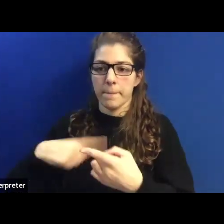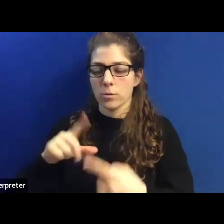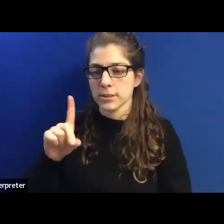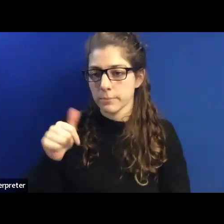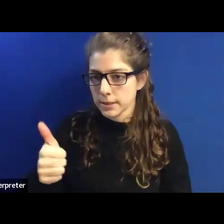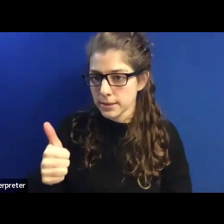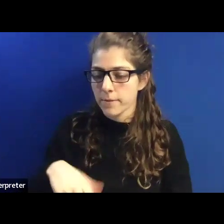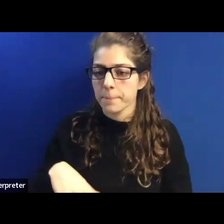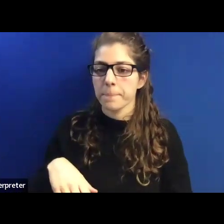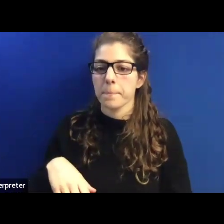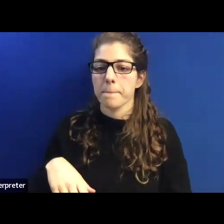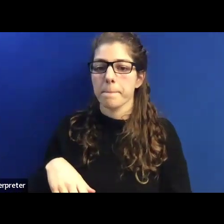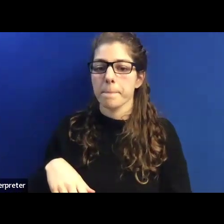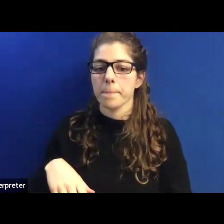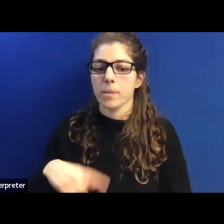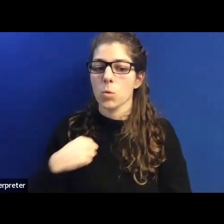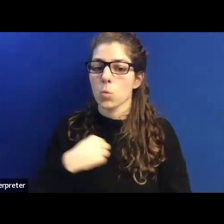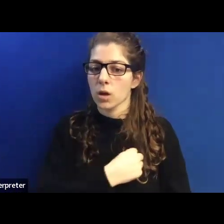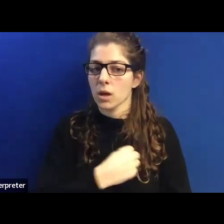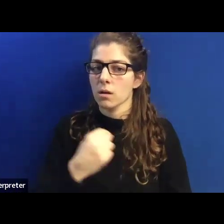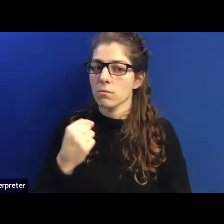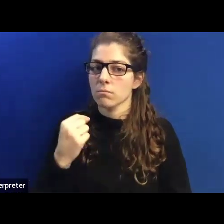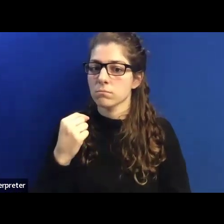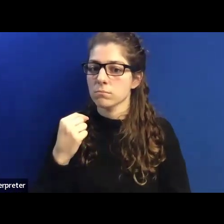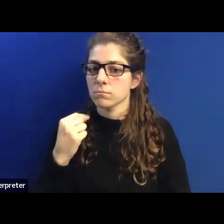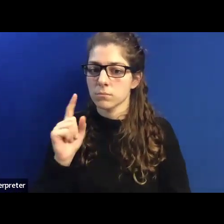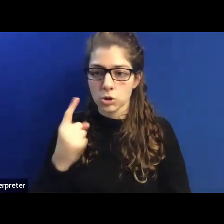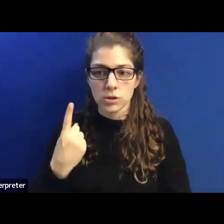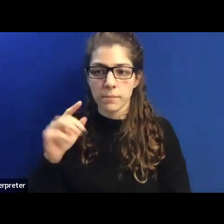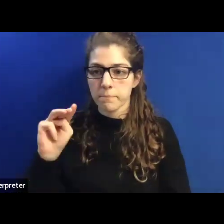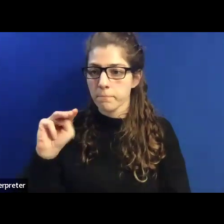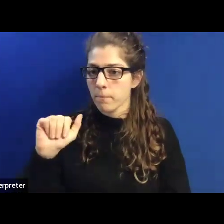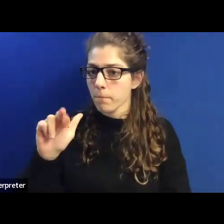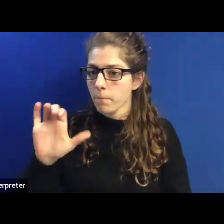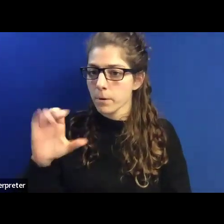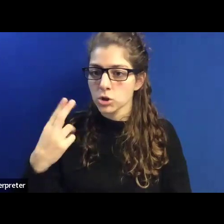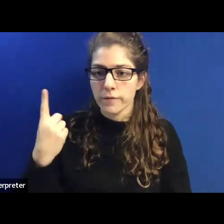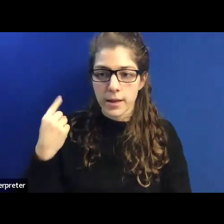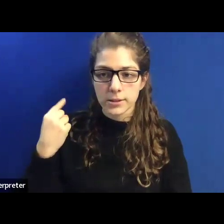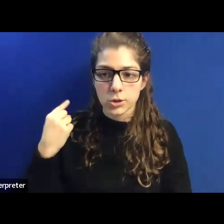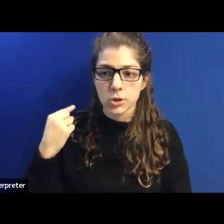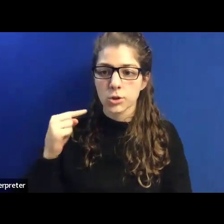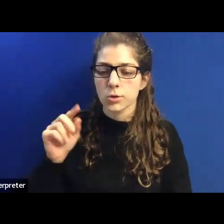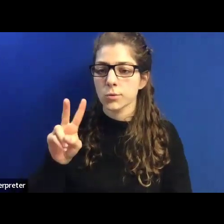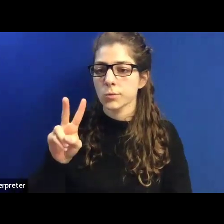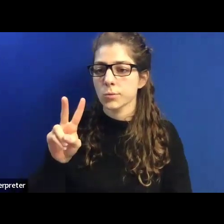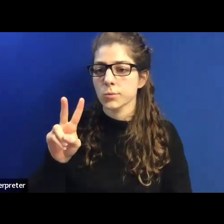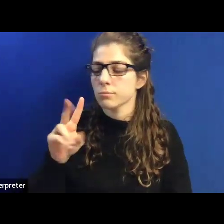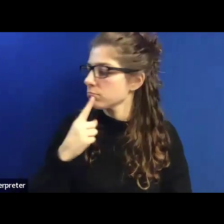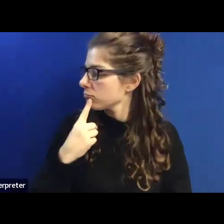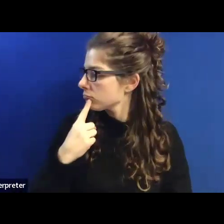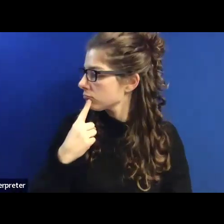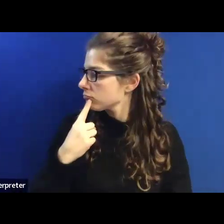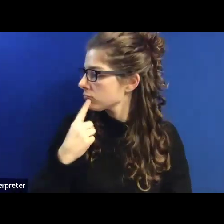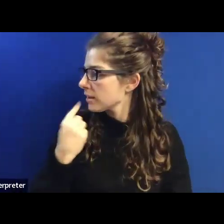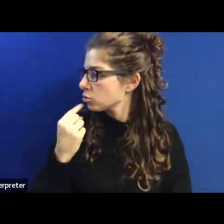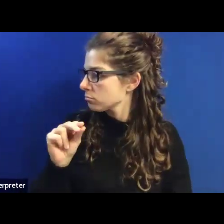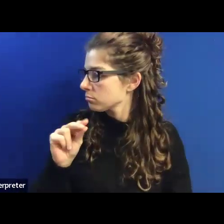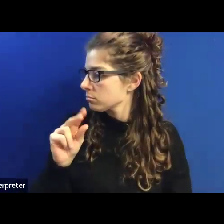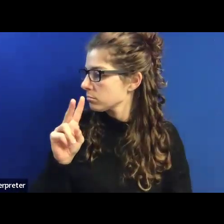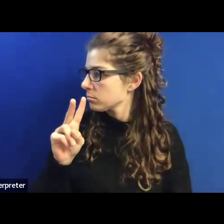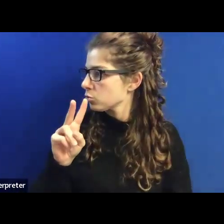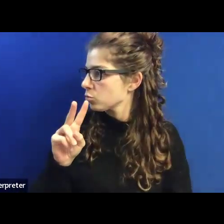Points that, by the way, were reiterated only in March of last year -- not last year, in 2022.